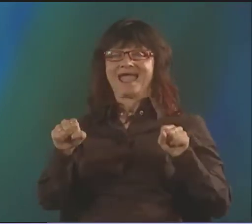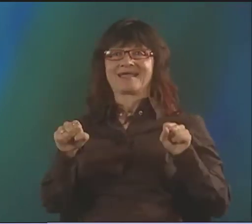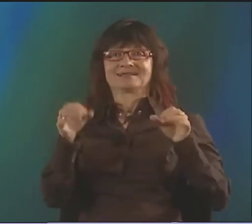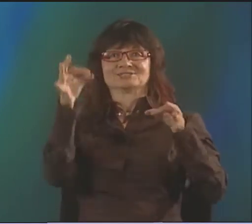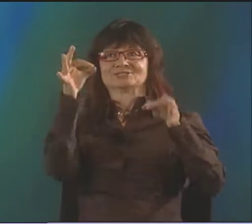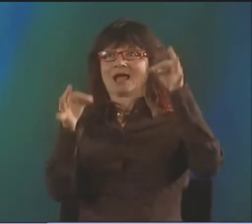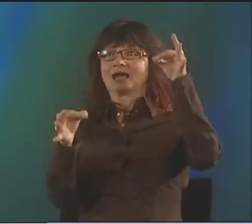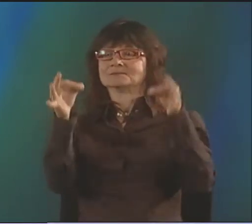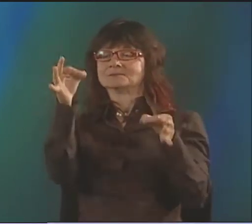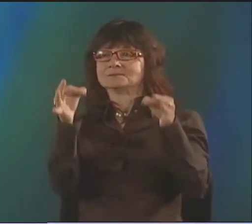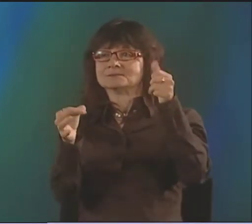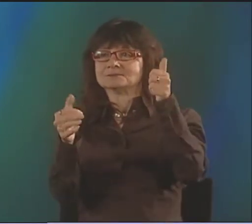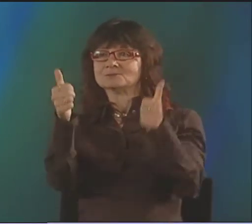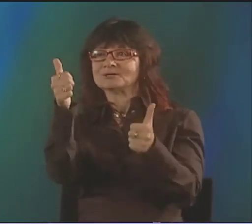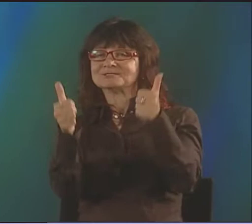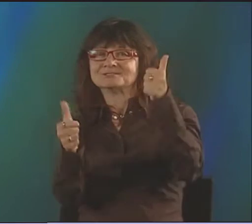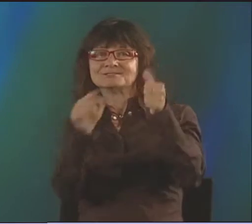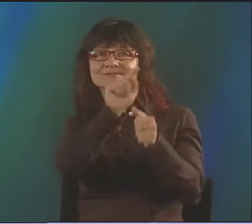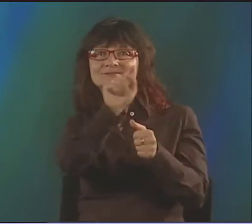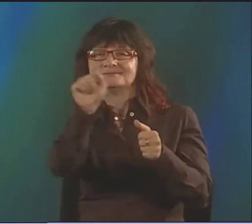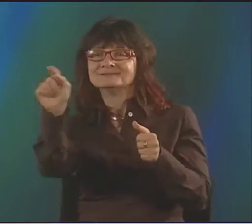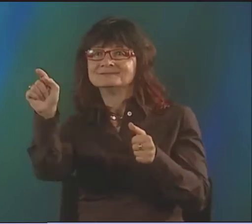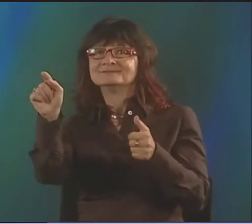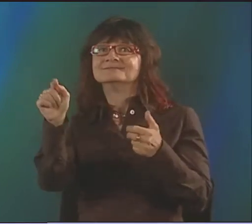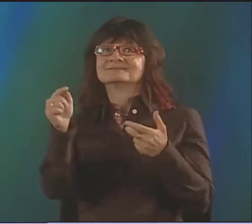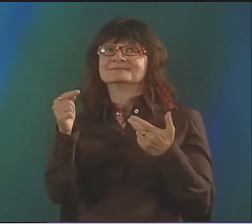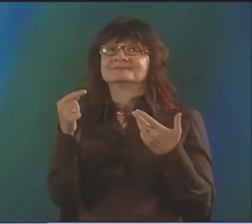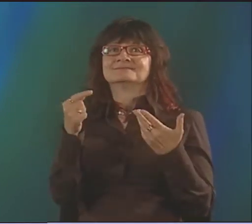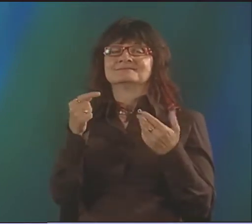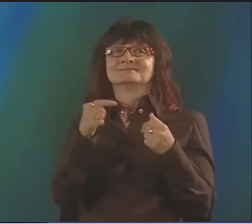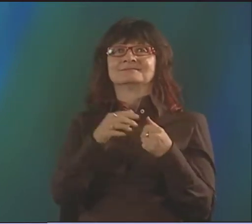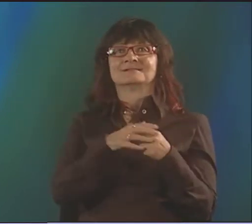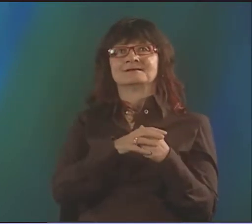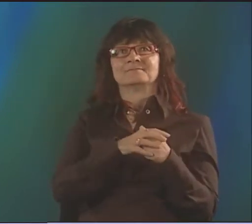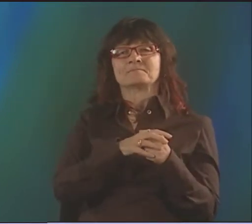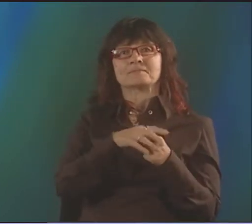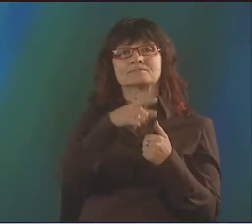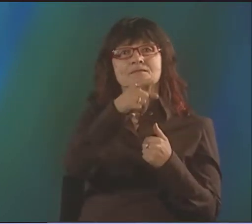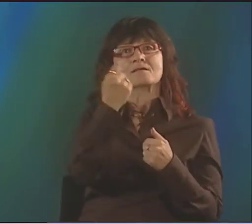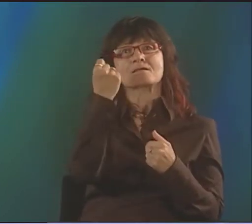SOME PEOPLE'S I LIKE AND SOME OTHER FOLKS I DON'T LIKE, AND I HAVE TO JUDGE WHICH OF THOSE INFLUENCES